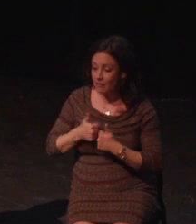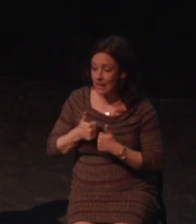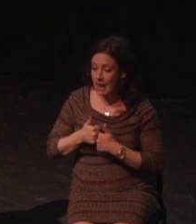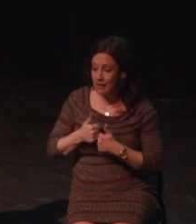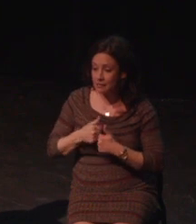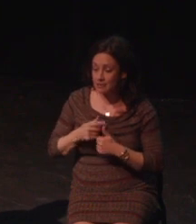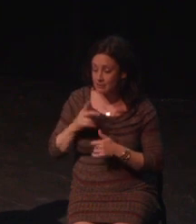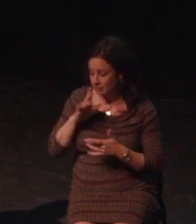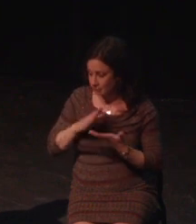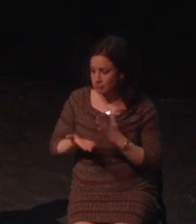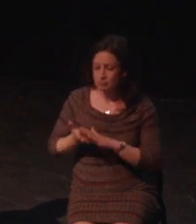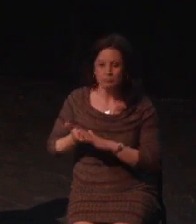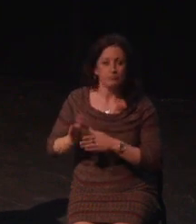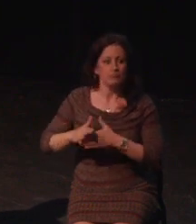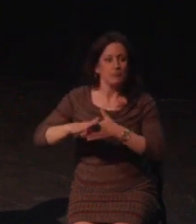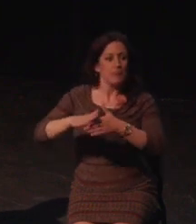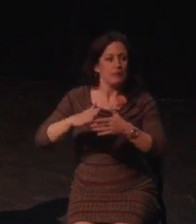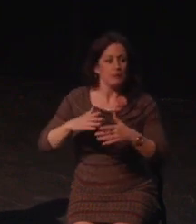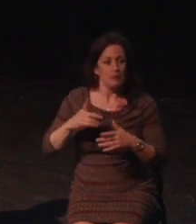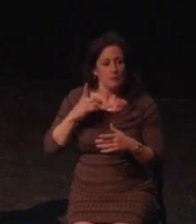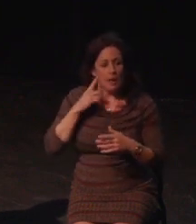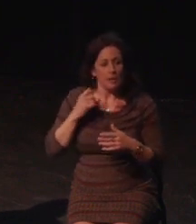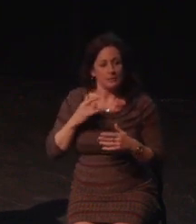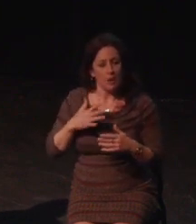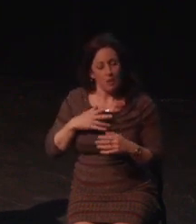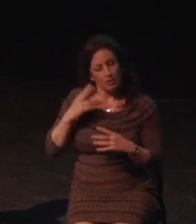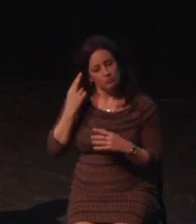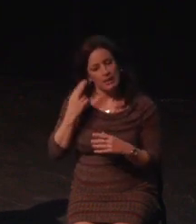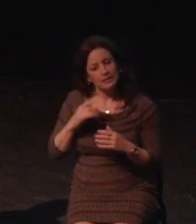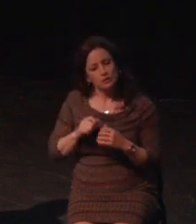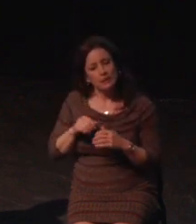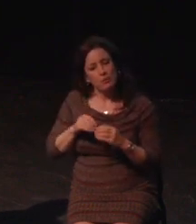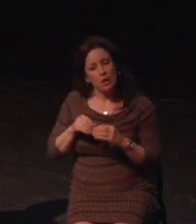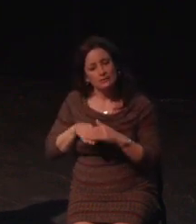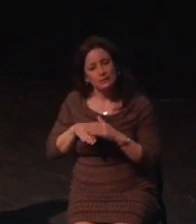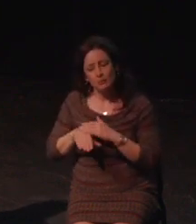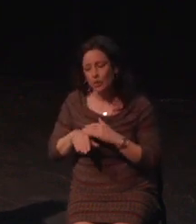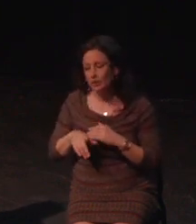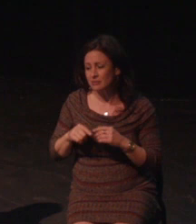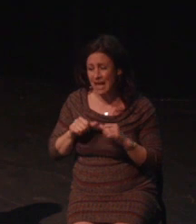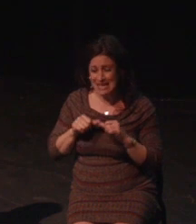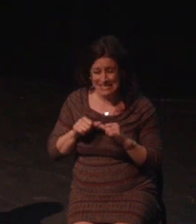Again, games unite people. They provide a wonderful sense of community. Thousands or sometimes even millions of people getting